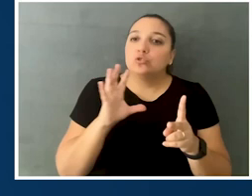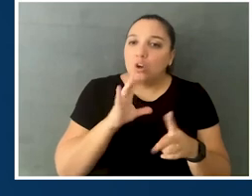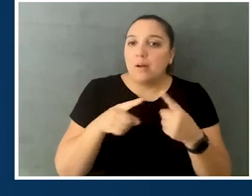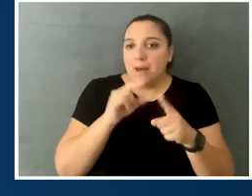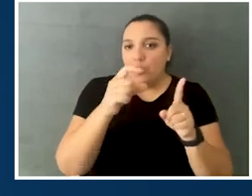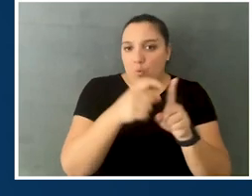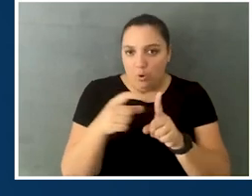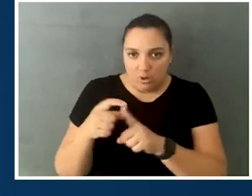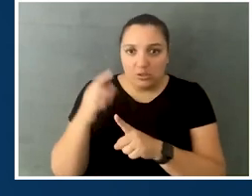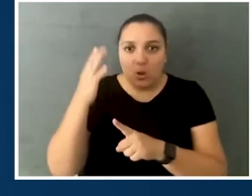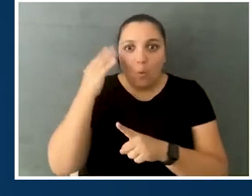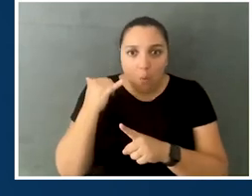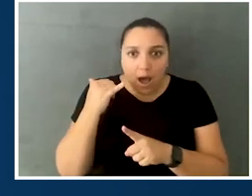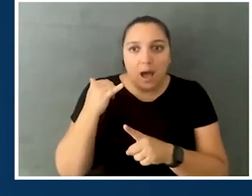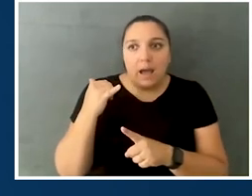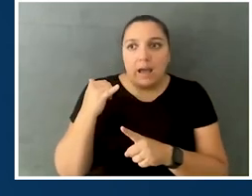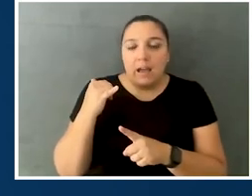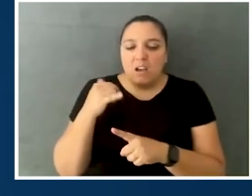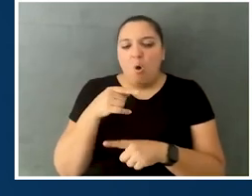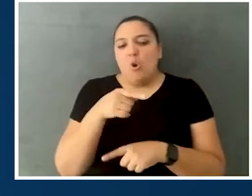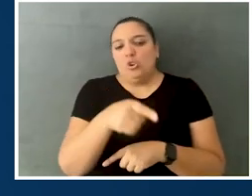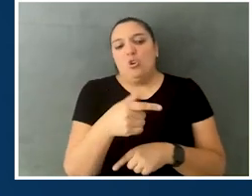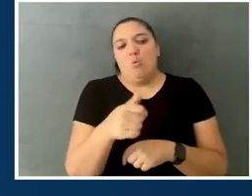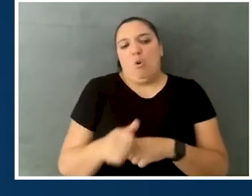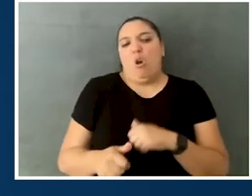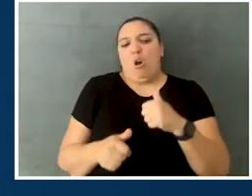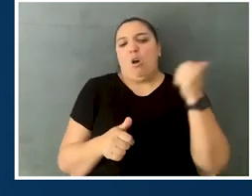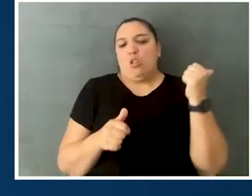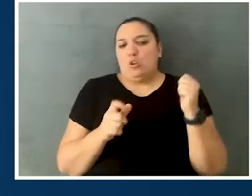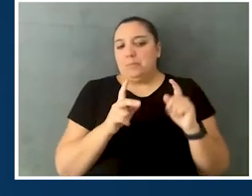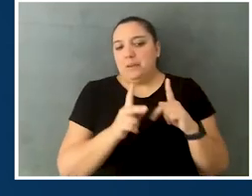and why the othering of any specific community